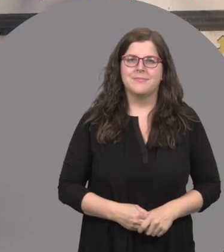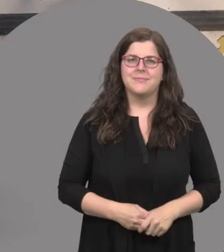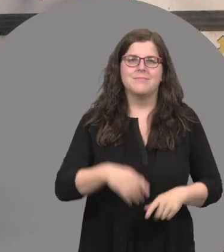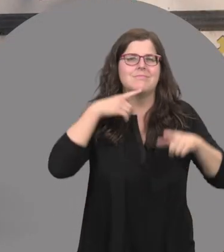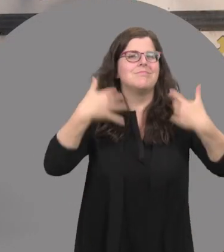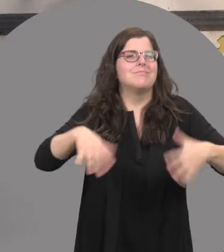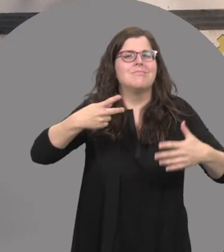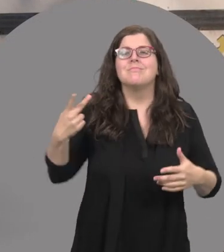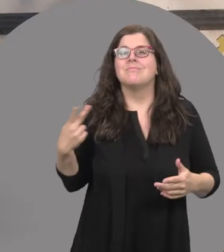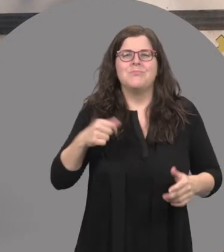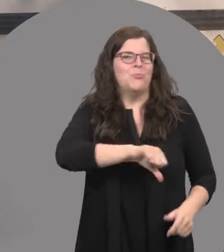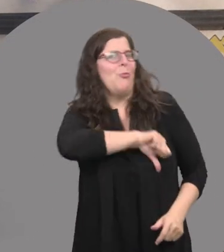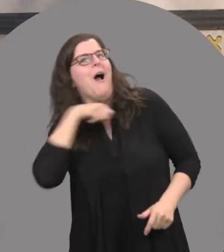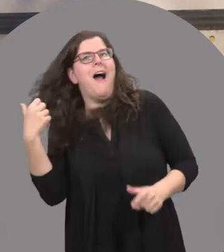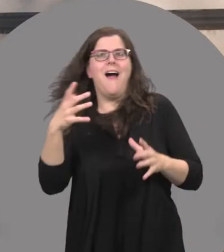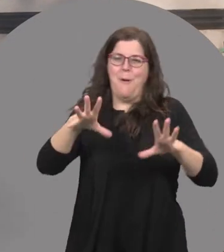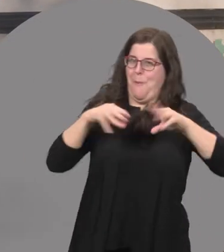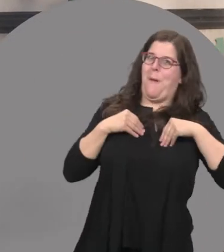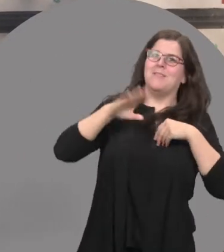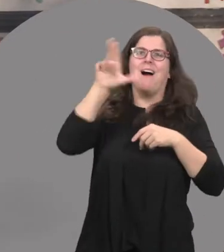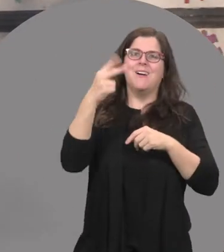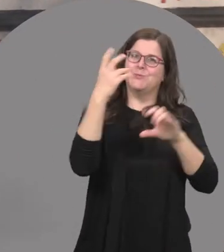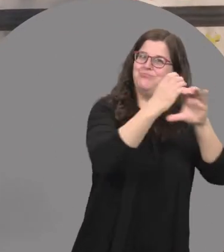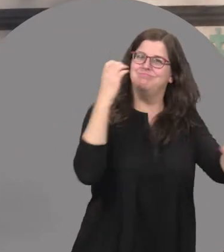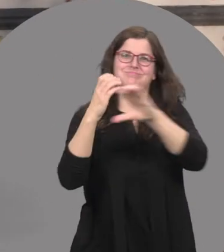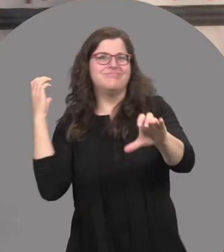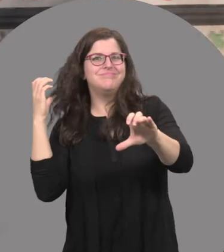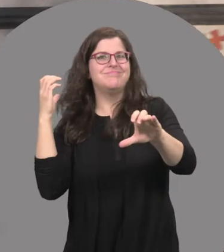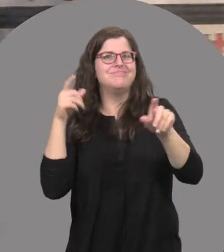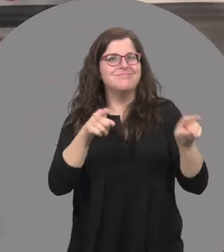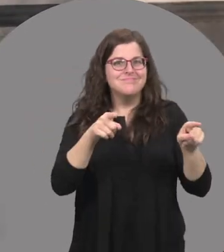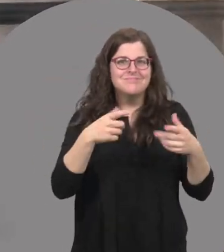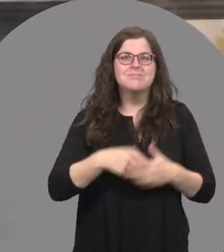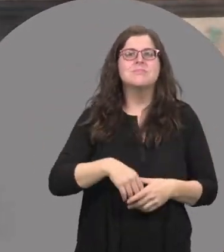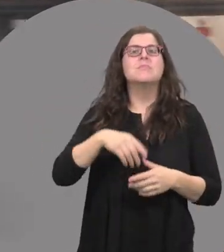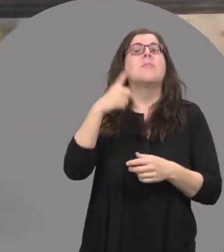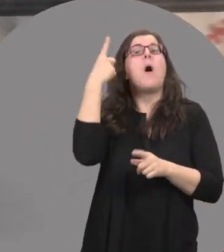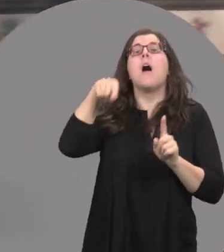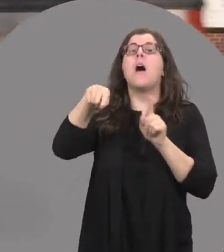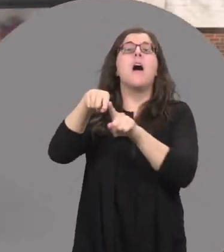Tracey: We are now the proud owner of two buses. One directly funded from the Union.